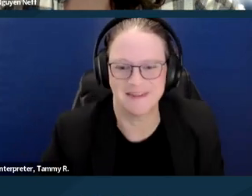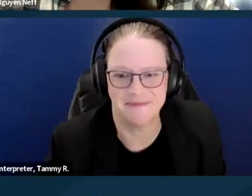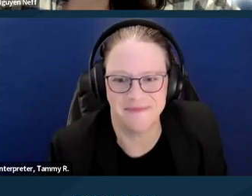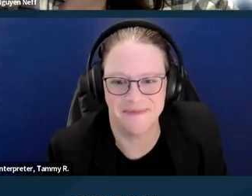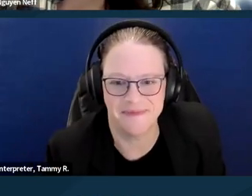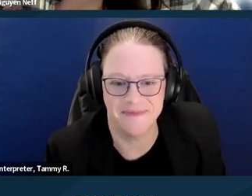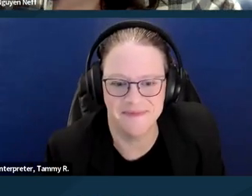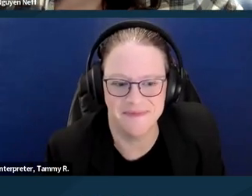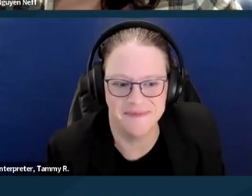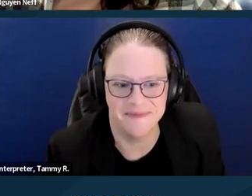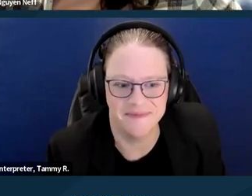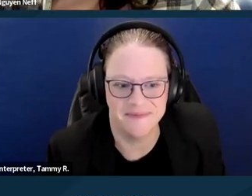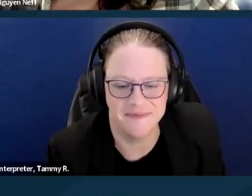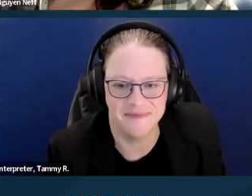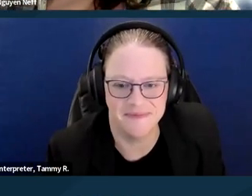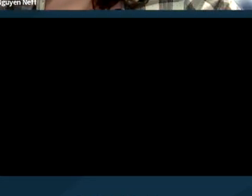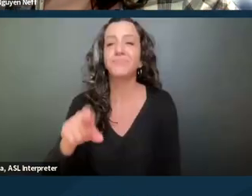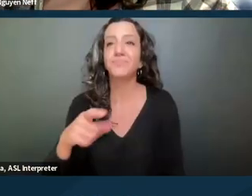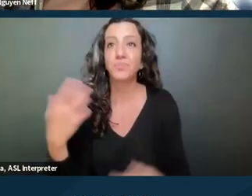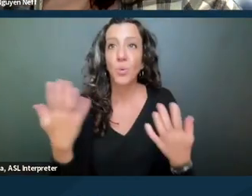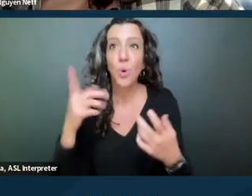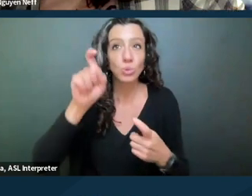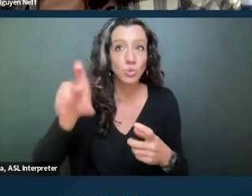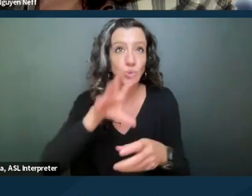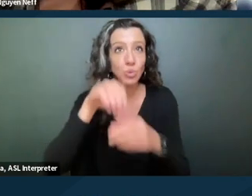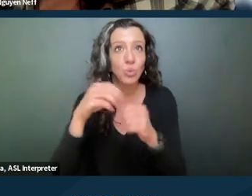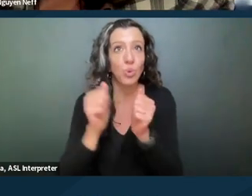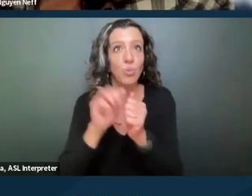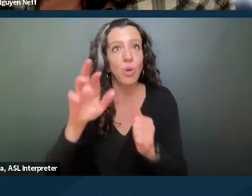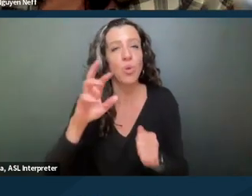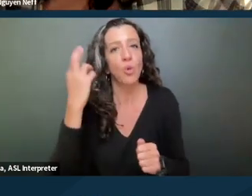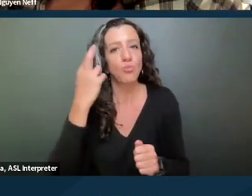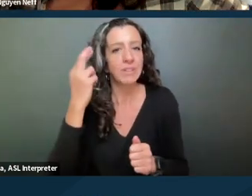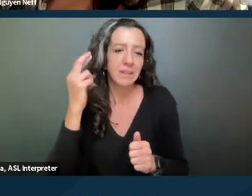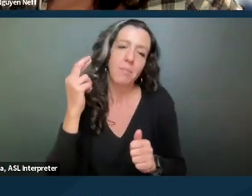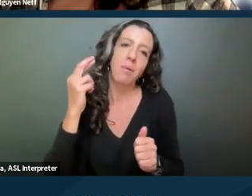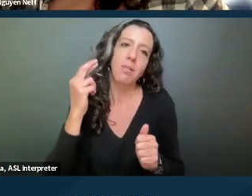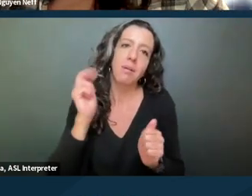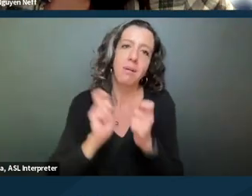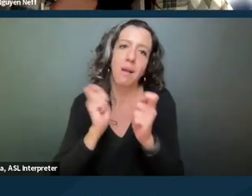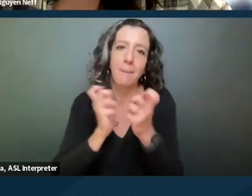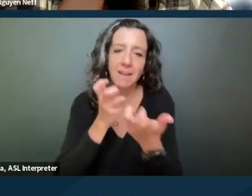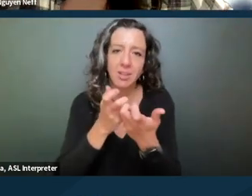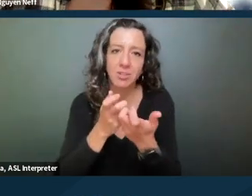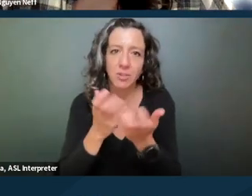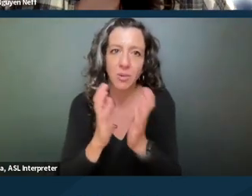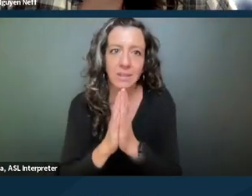So what should you include in your reasonable accommodation requests? Reasonable accommodations aren't very complicated.